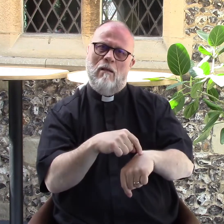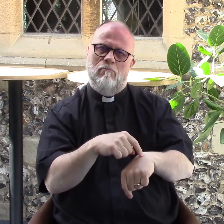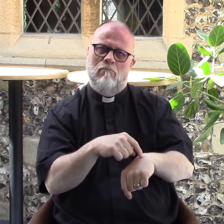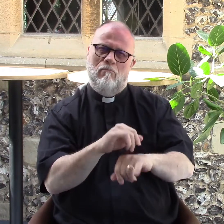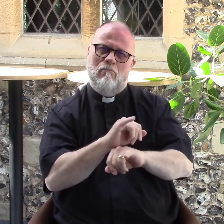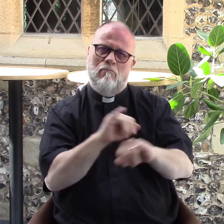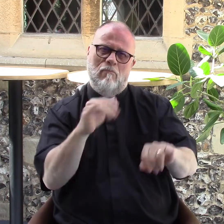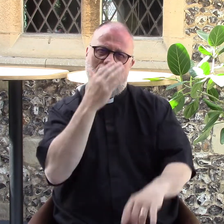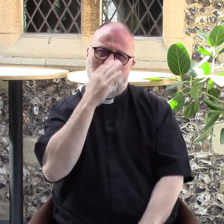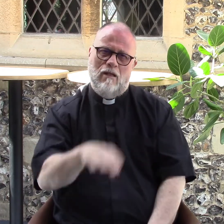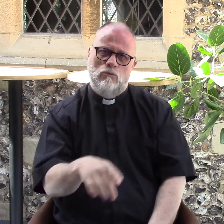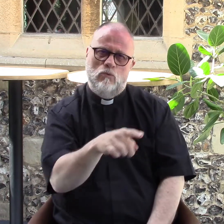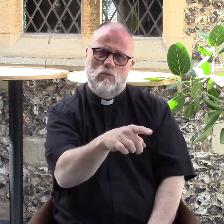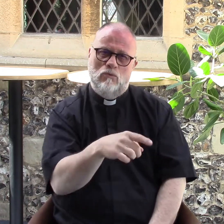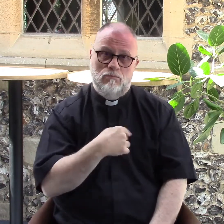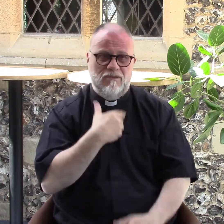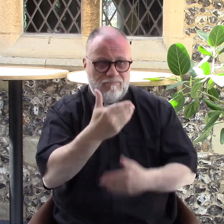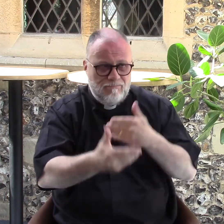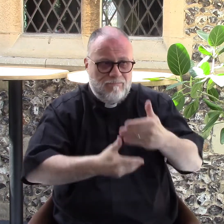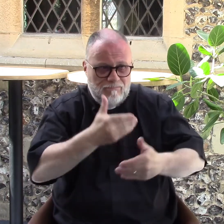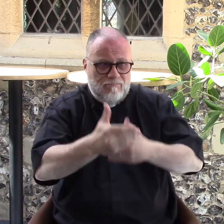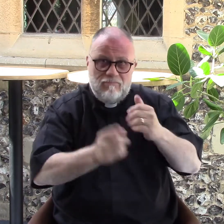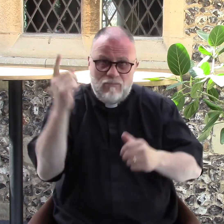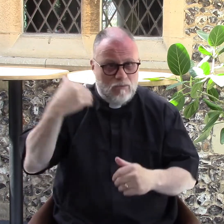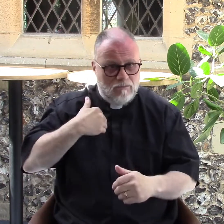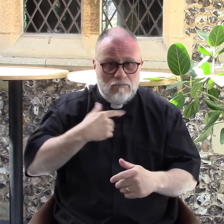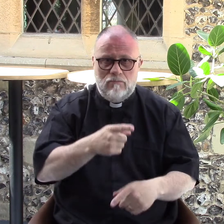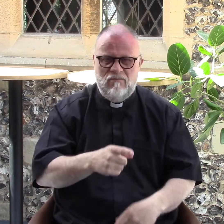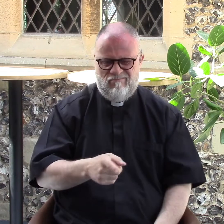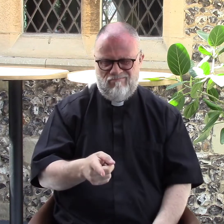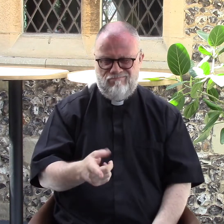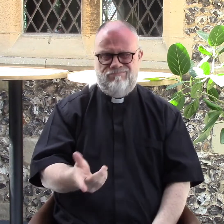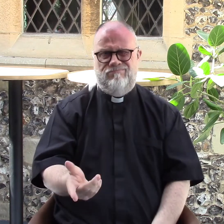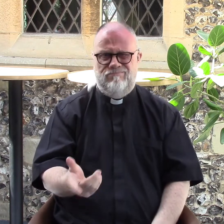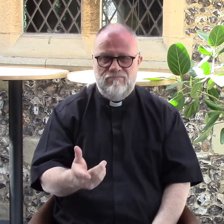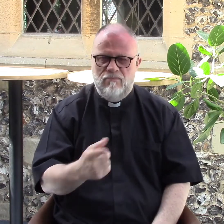and well, he had a bad attitude. I explained to him how I felt called, and his attitude